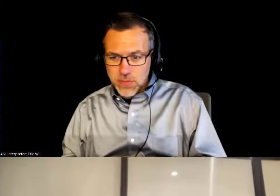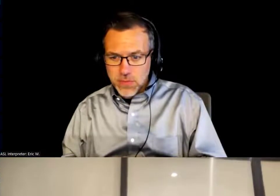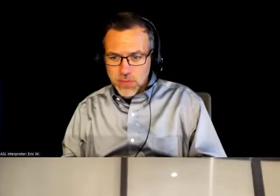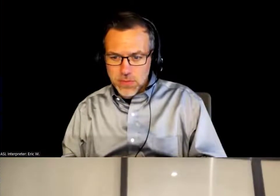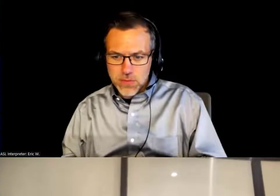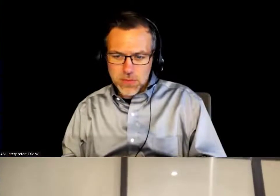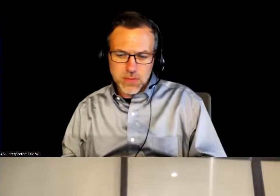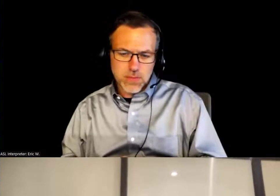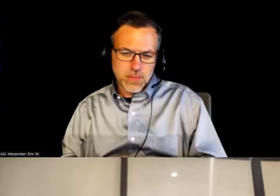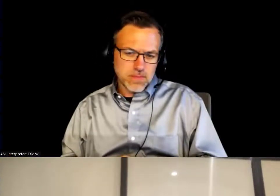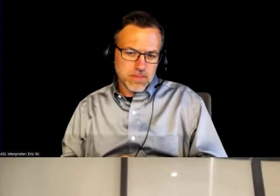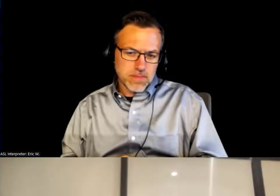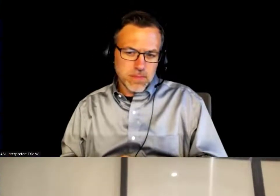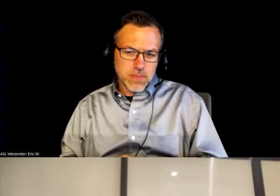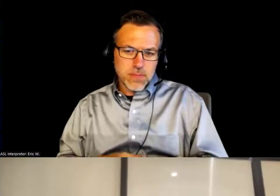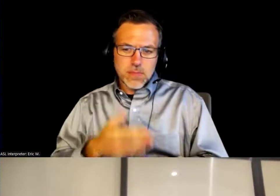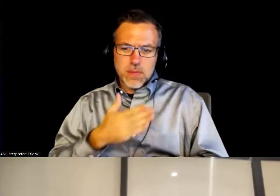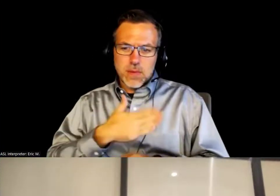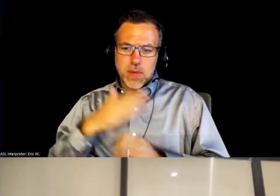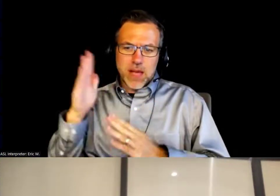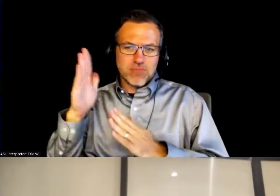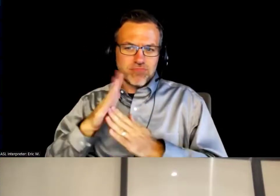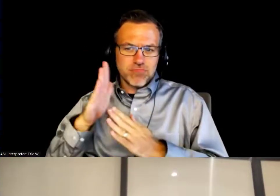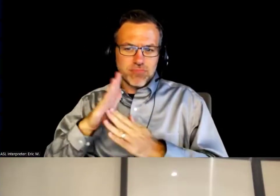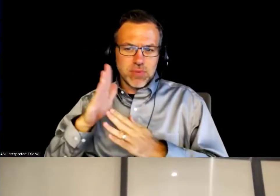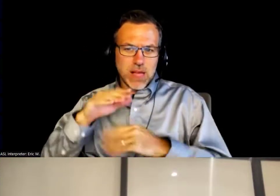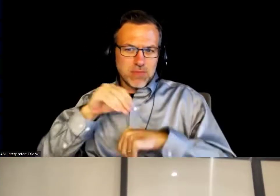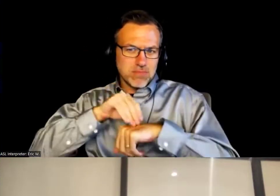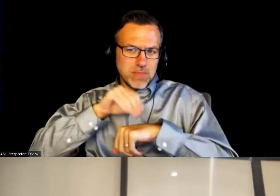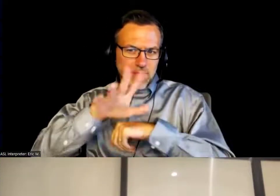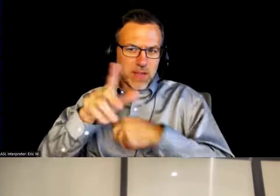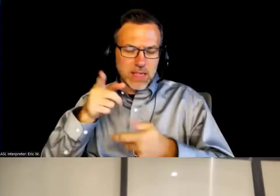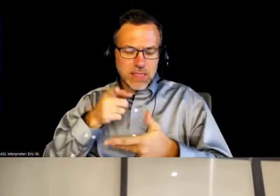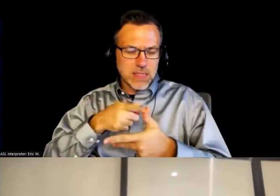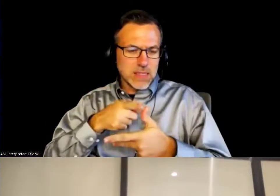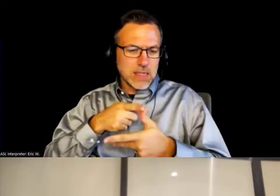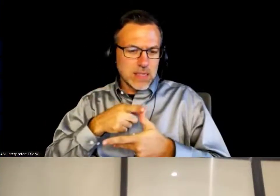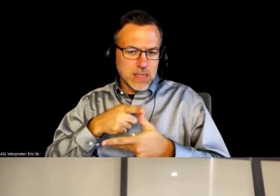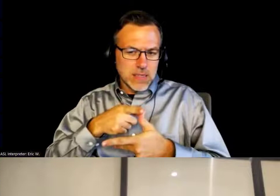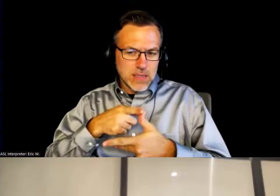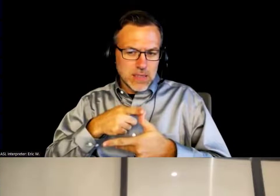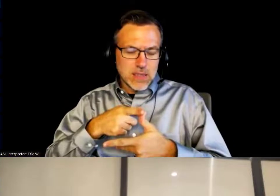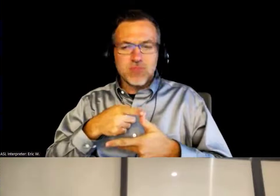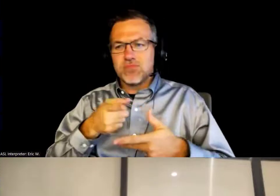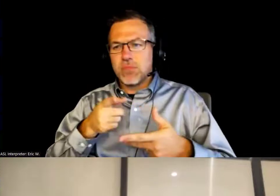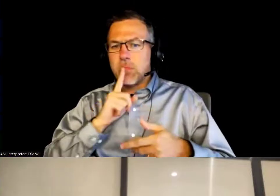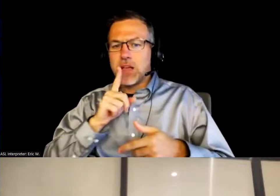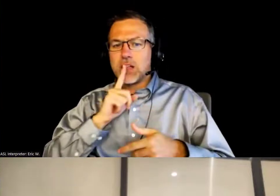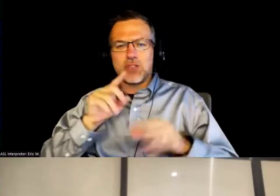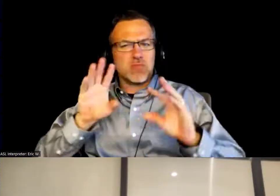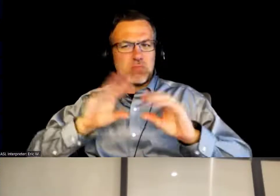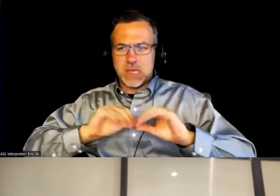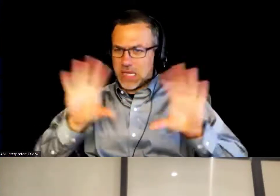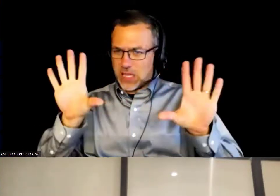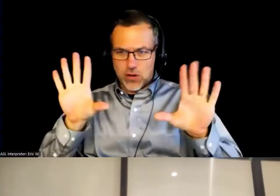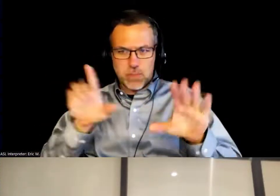So my thought on this would be that clarity is the most important thing in showing